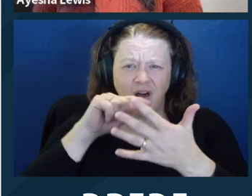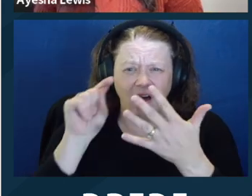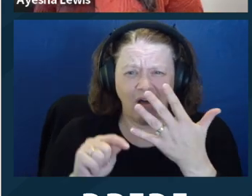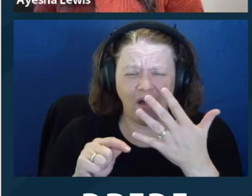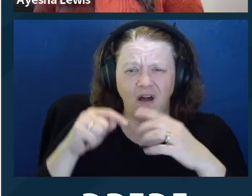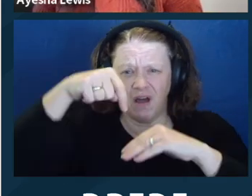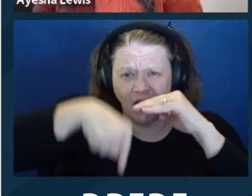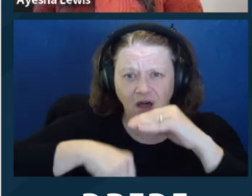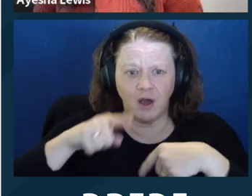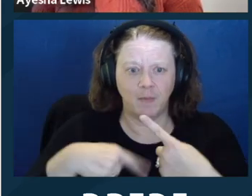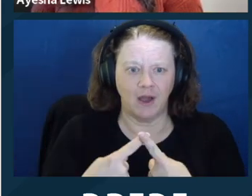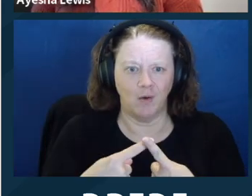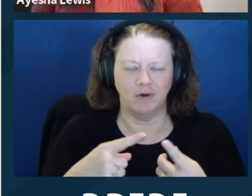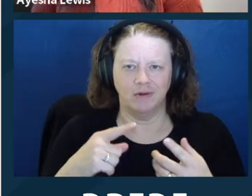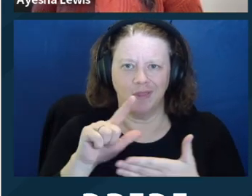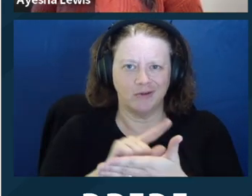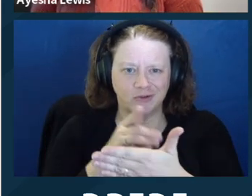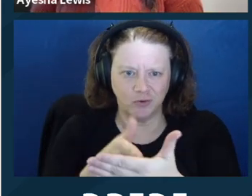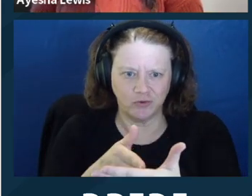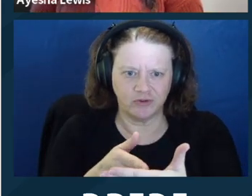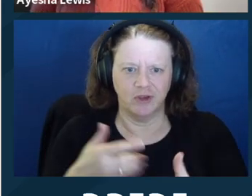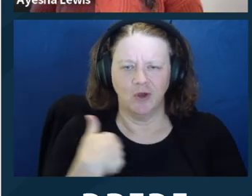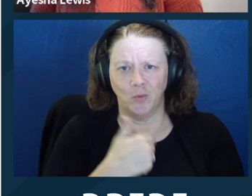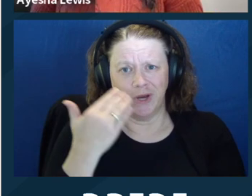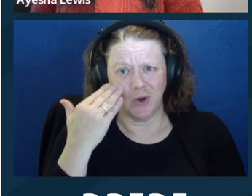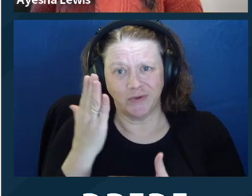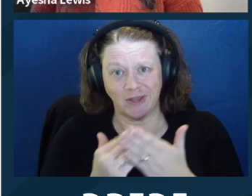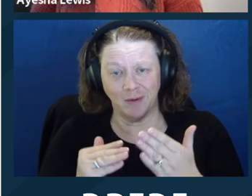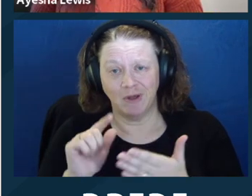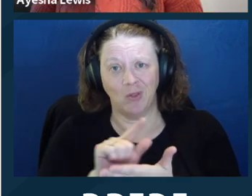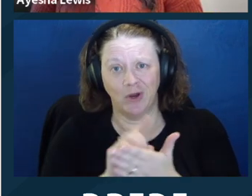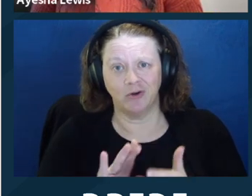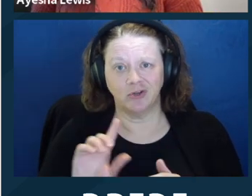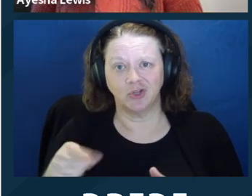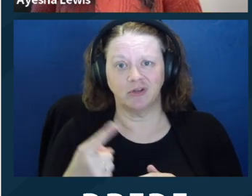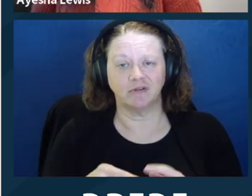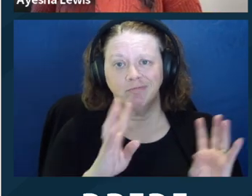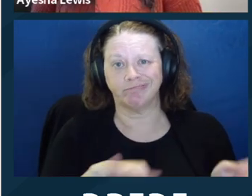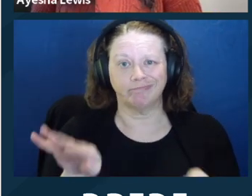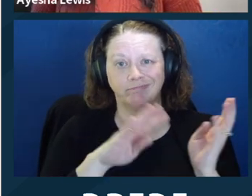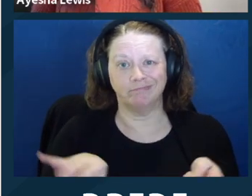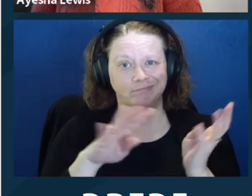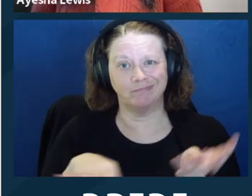That's what we're here for. Capacity is changeable. It can be strengthened